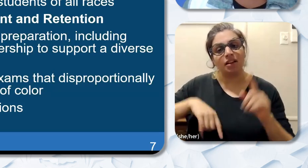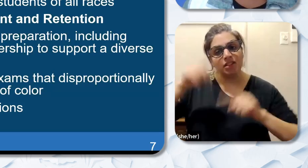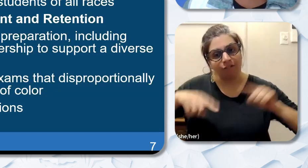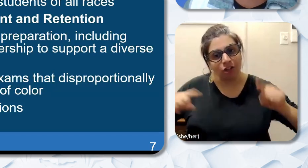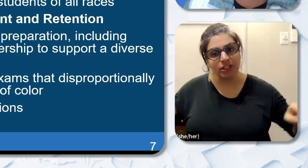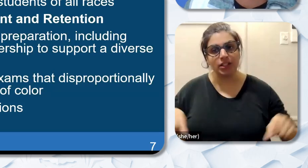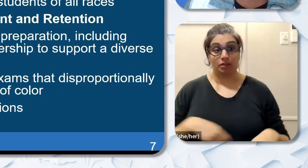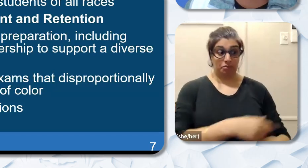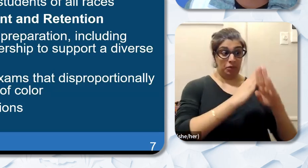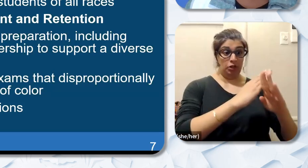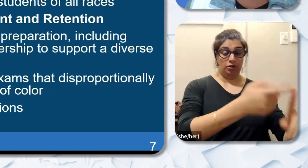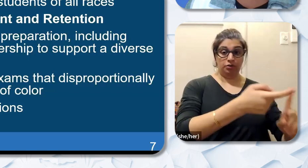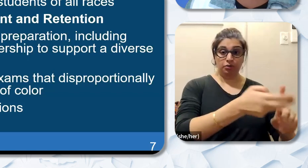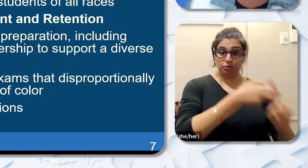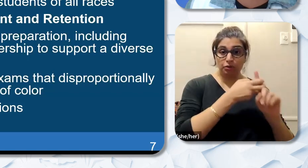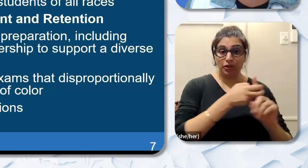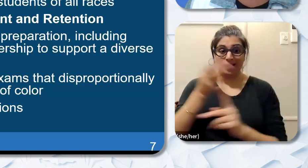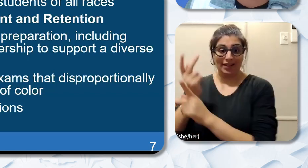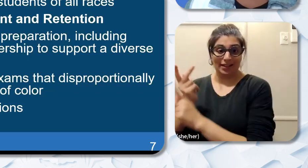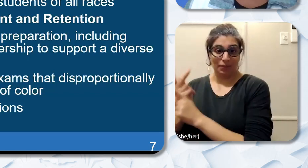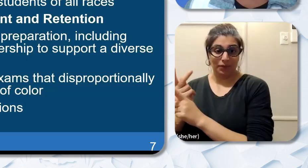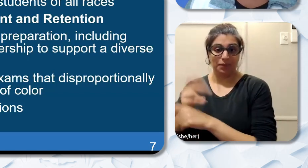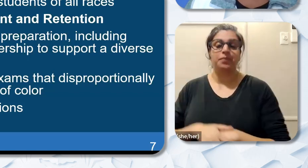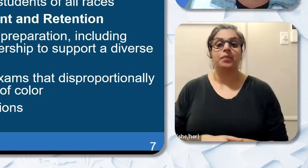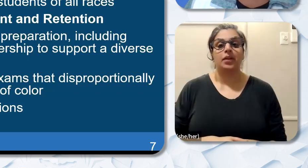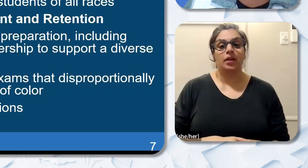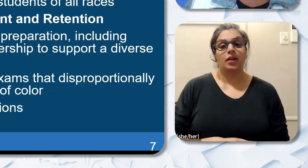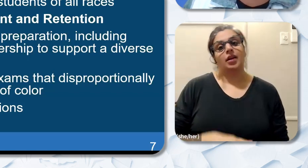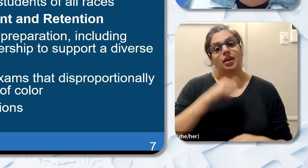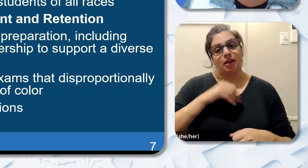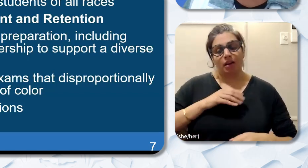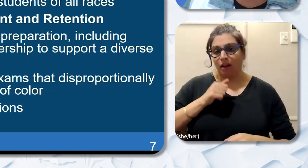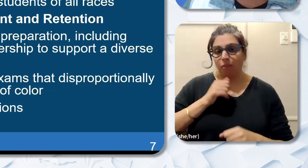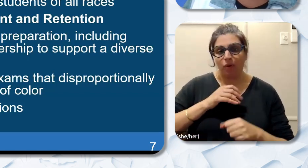to recruiting and retaining teachers of color and promising practices such as high retention